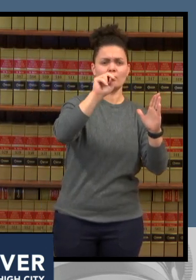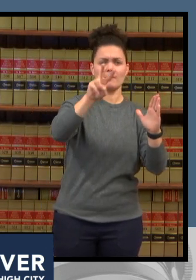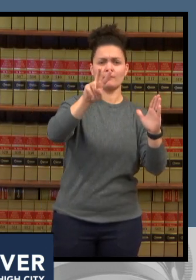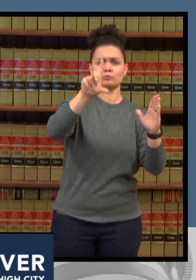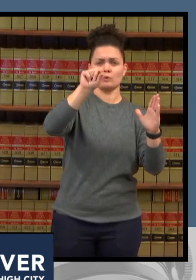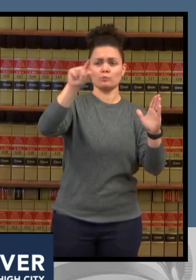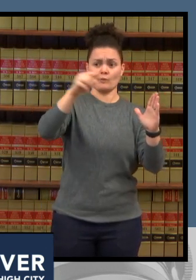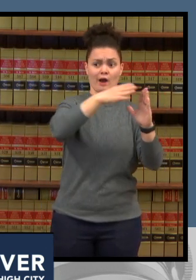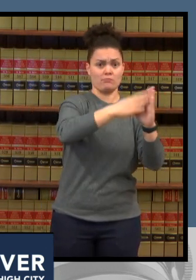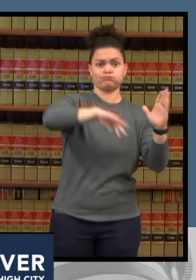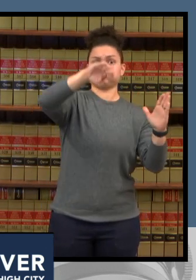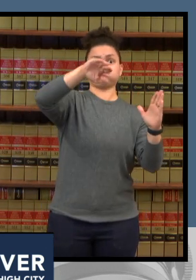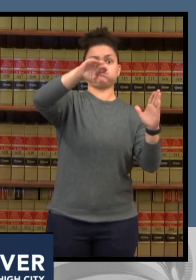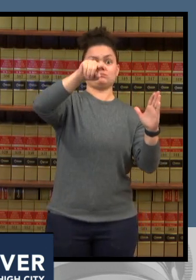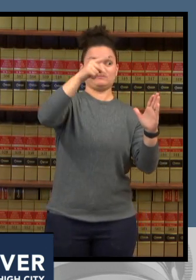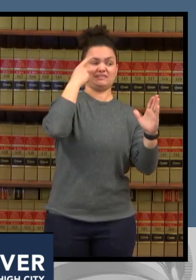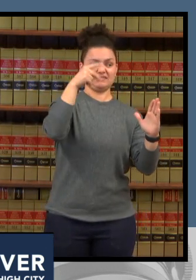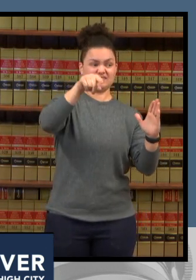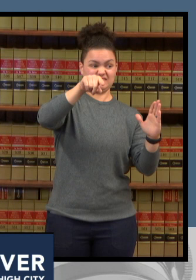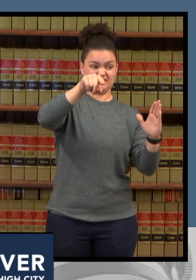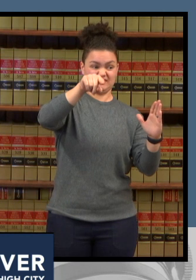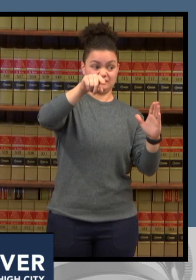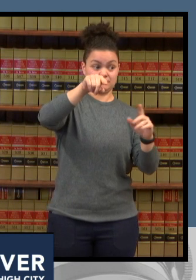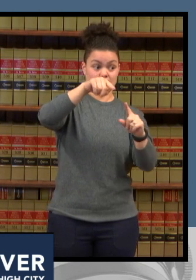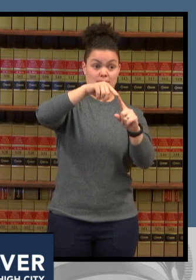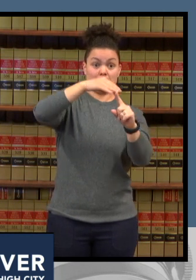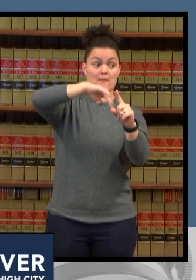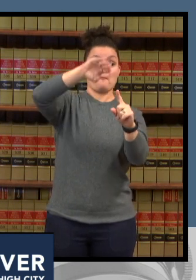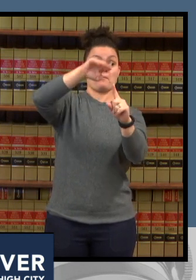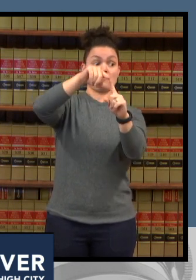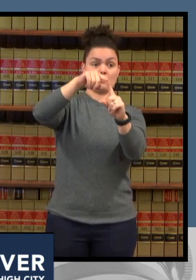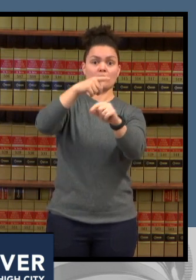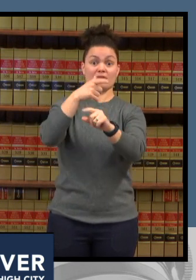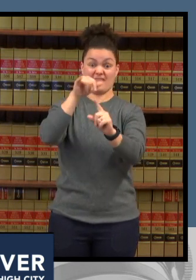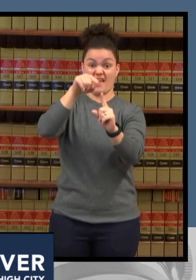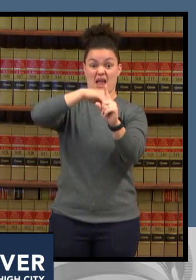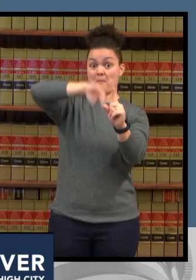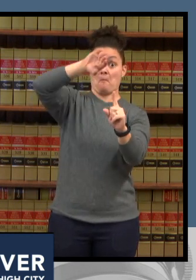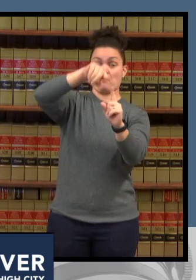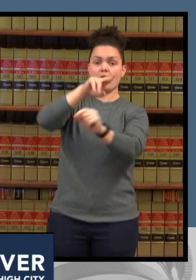stretched to capacity and you can see where we are today with the most infectious variant